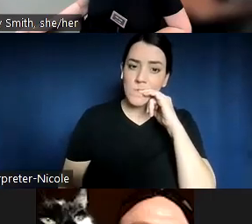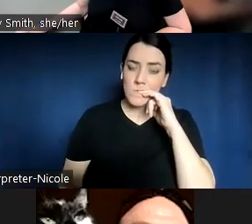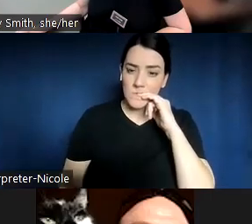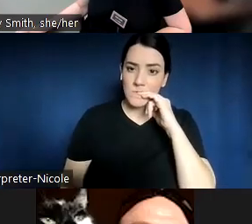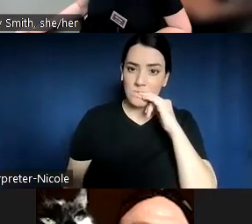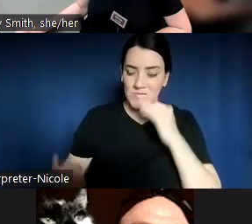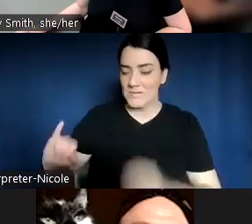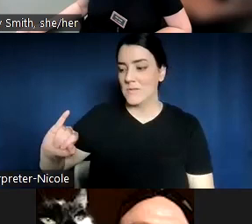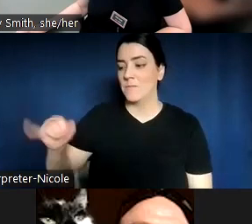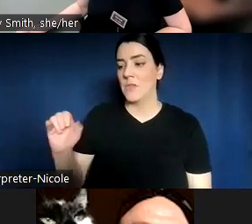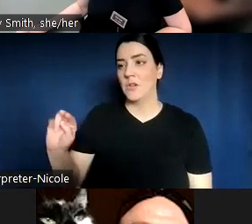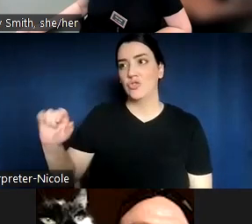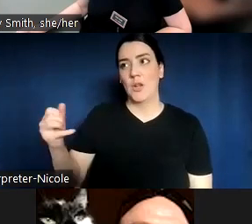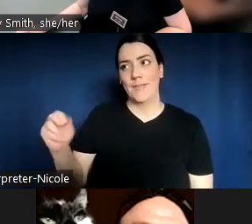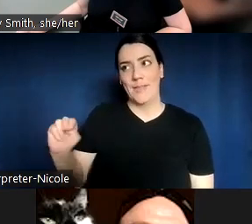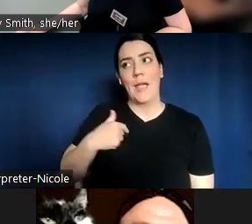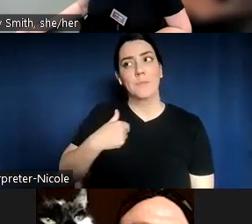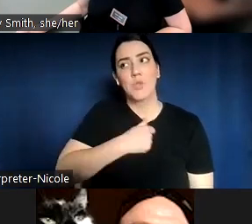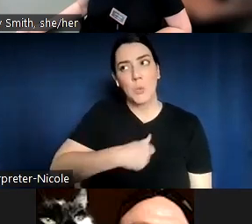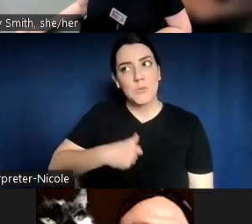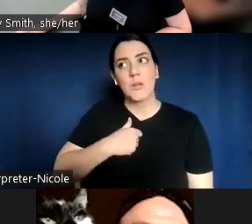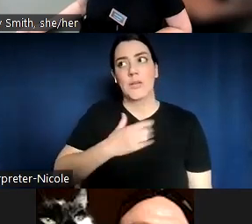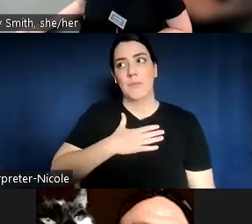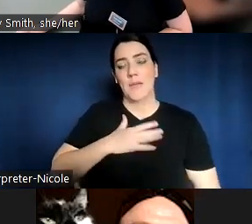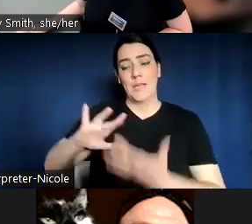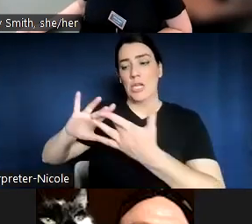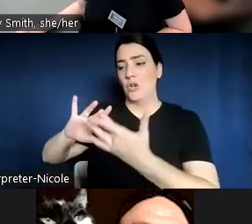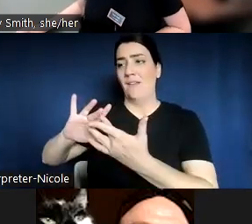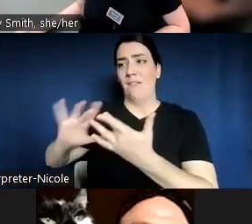I have to leave my camera off. I have slow internet today.